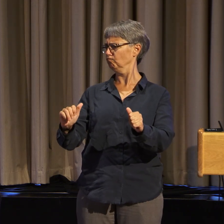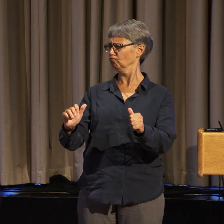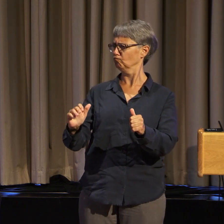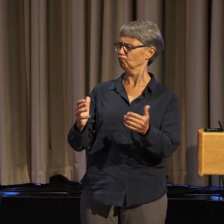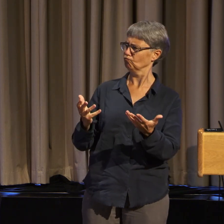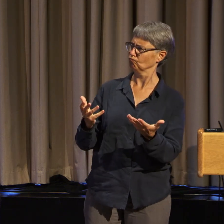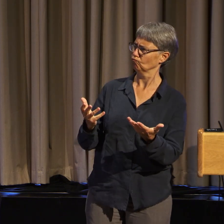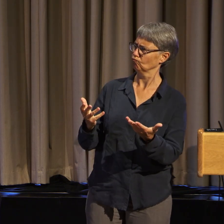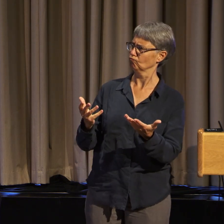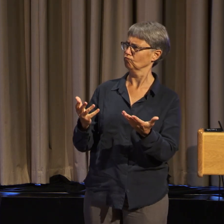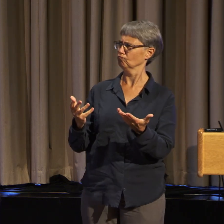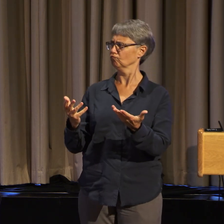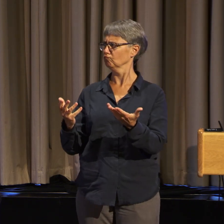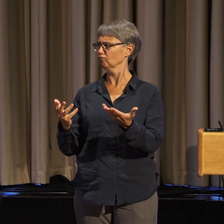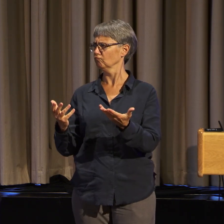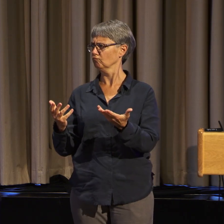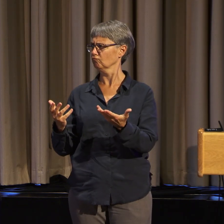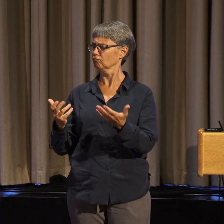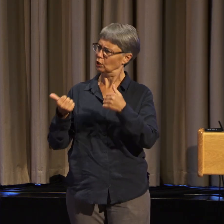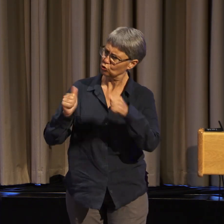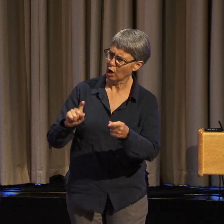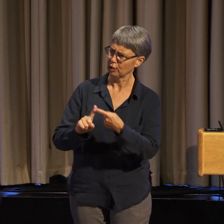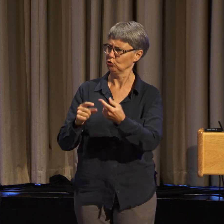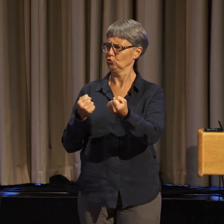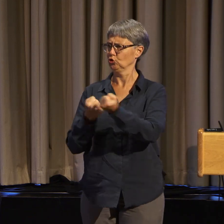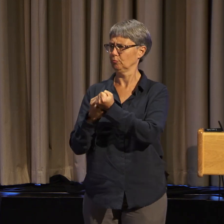to support the people of Ferguson.